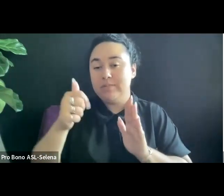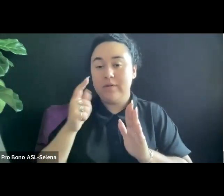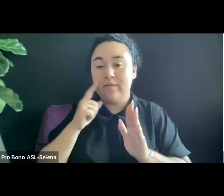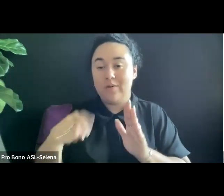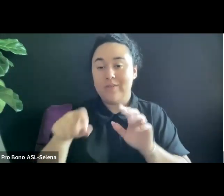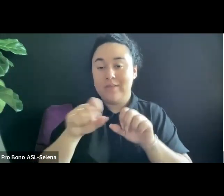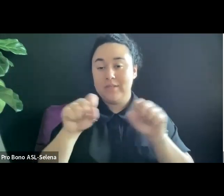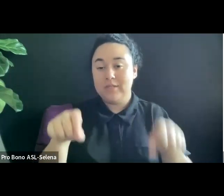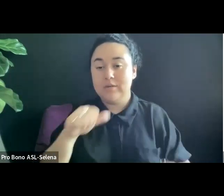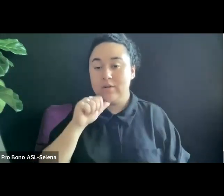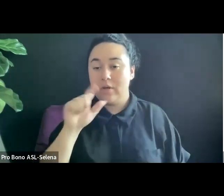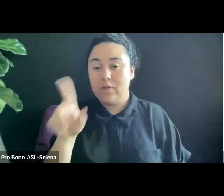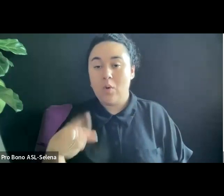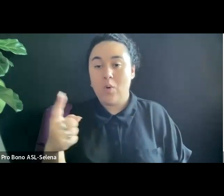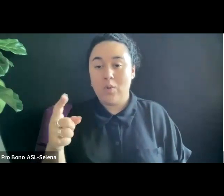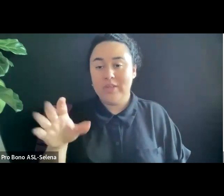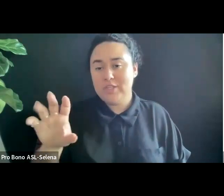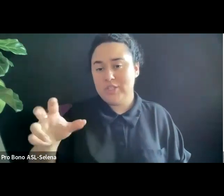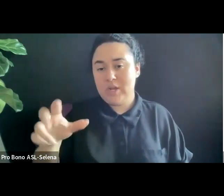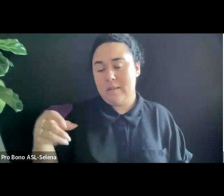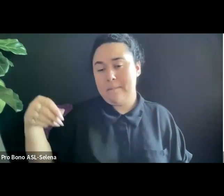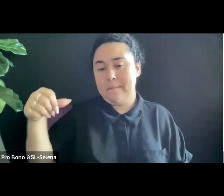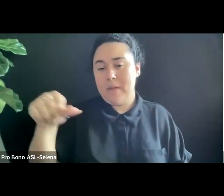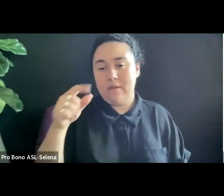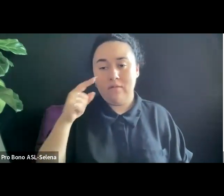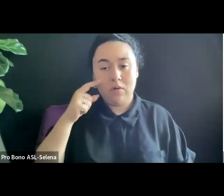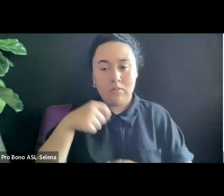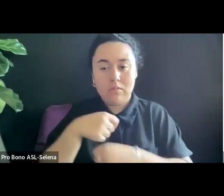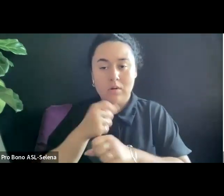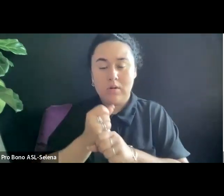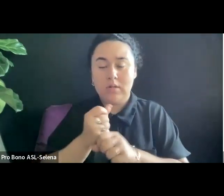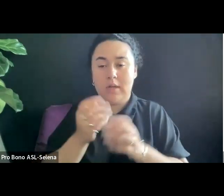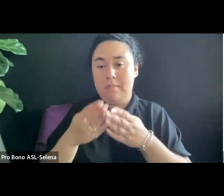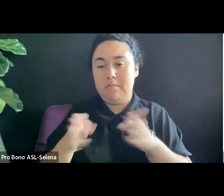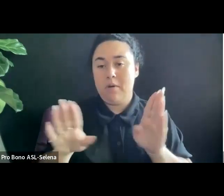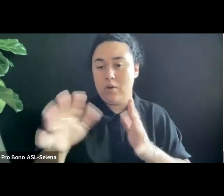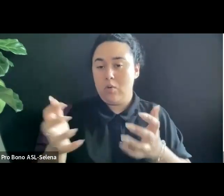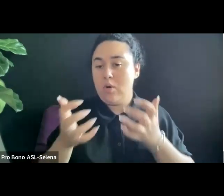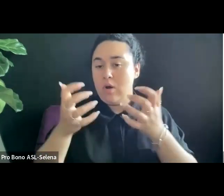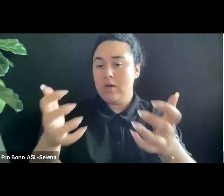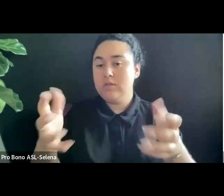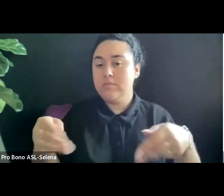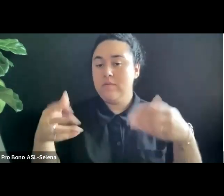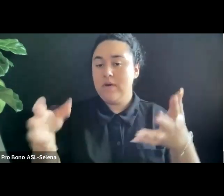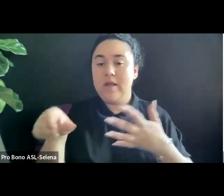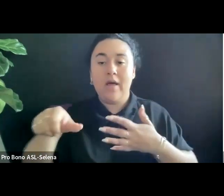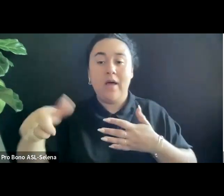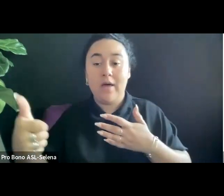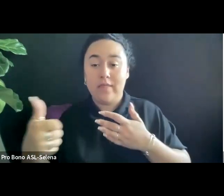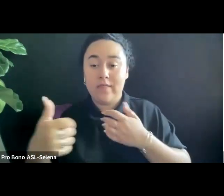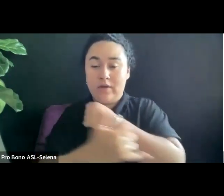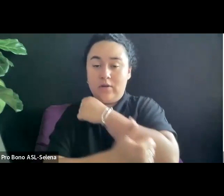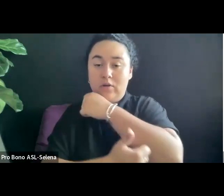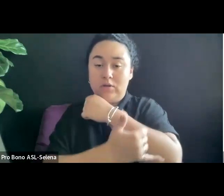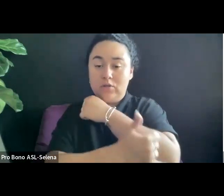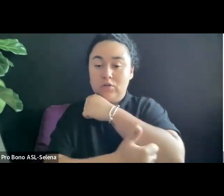AND IT BROADENS YOUR AUDIENCE B GIVING YOU ANOTHER COUNTRY TO AIR YOUR CONTENT IN THROUGH YOUR